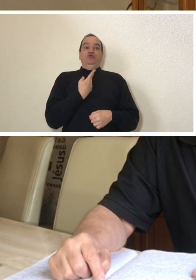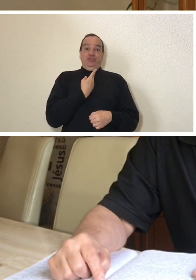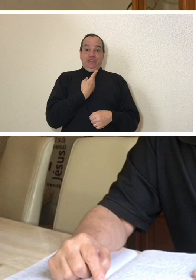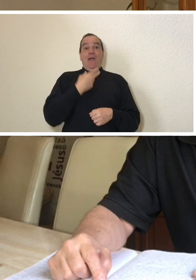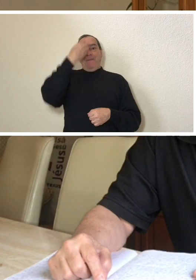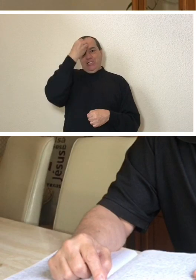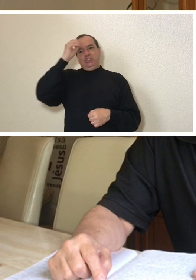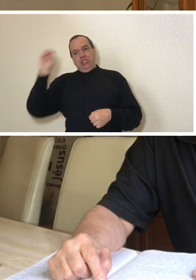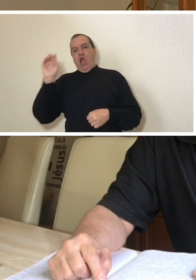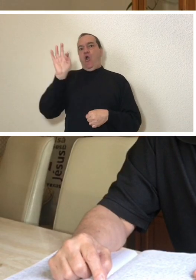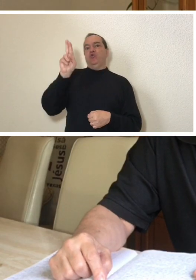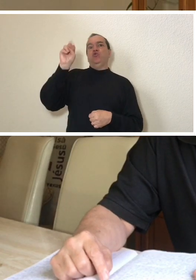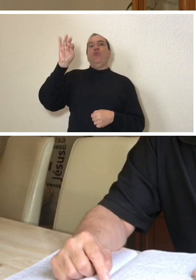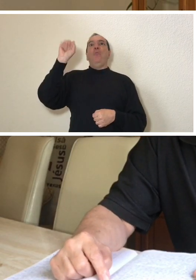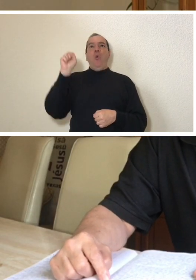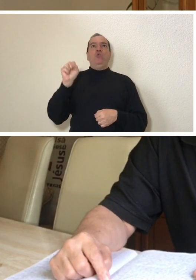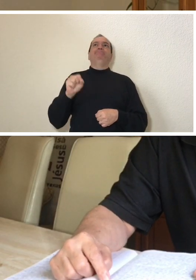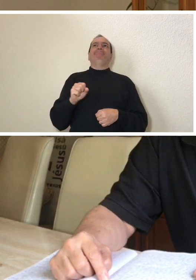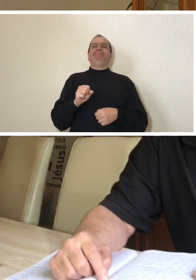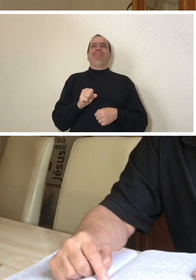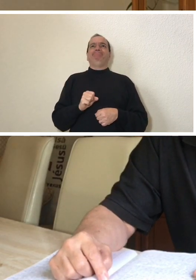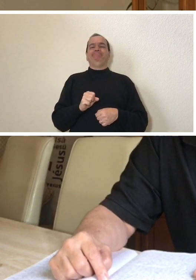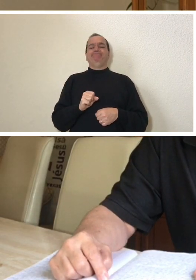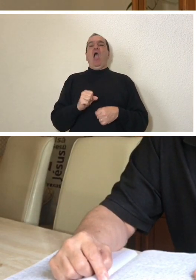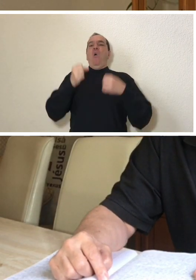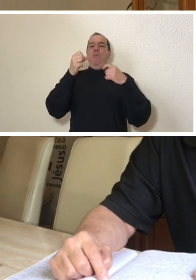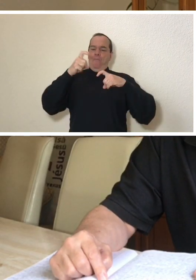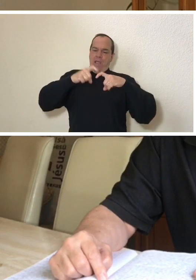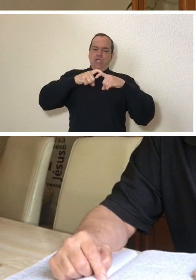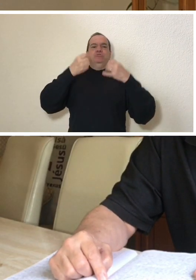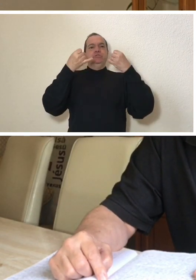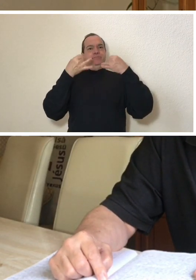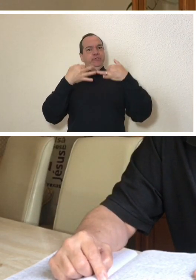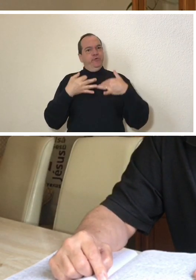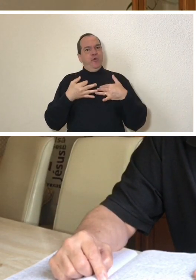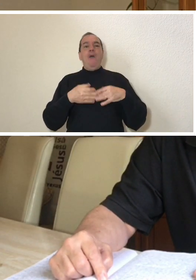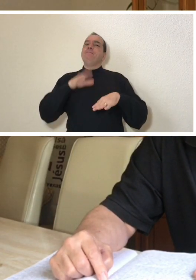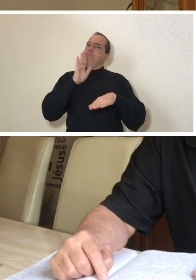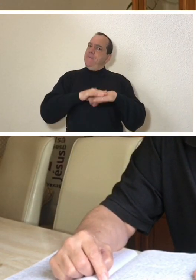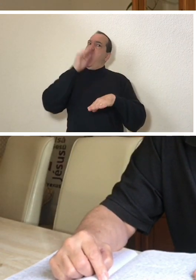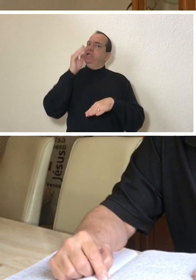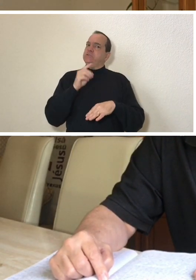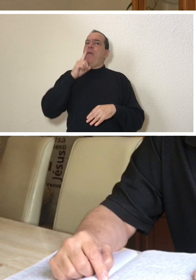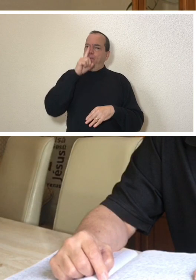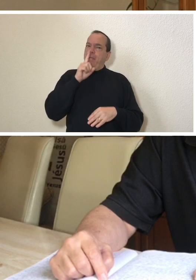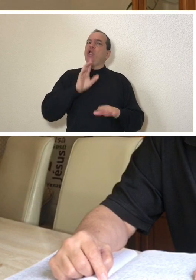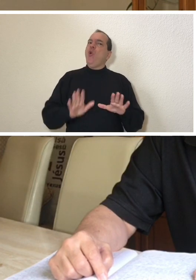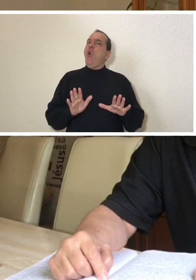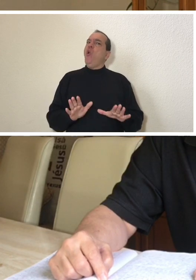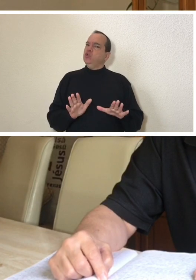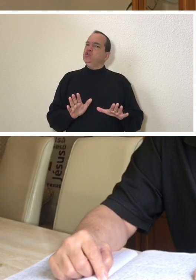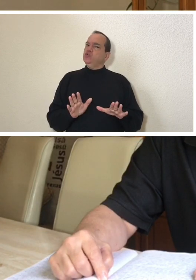about the risks of the surgery and informed me that they would be a little bigger than the biopsy.